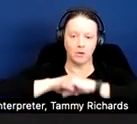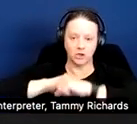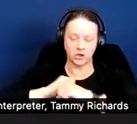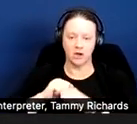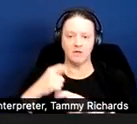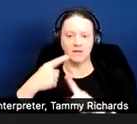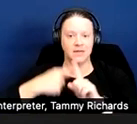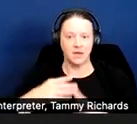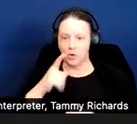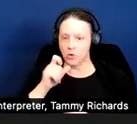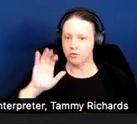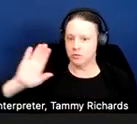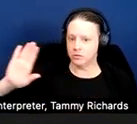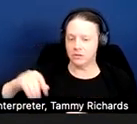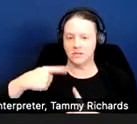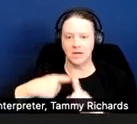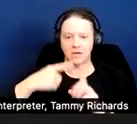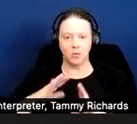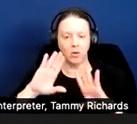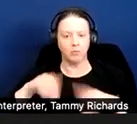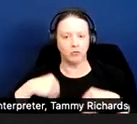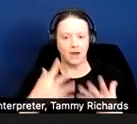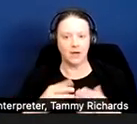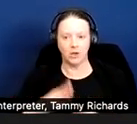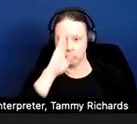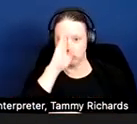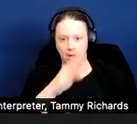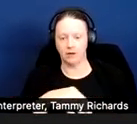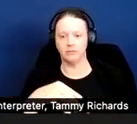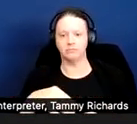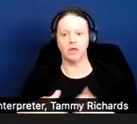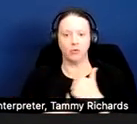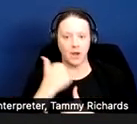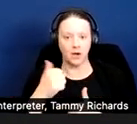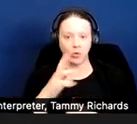a direct threat or health or safety of other individuals or whose tenancy would result